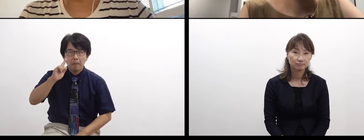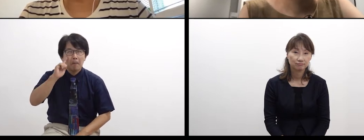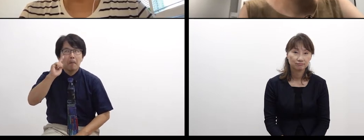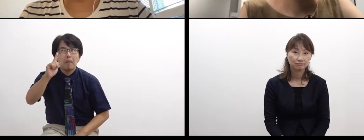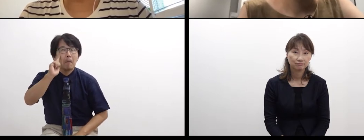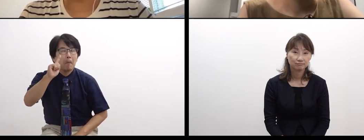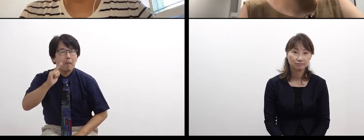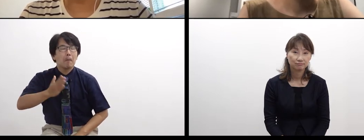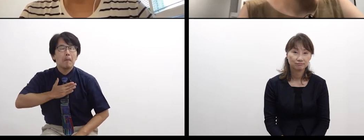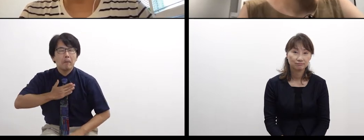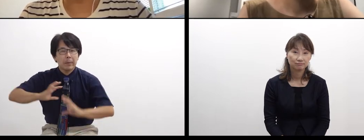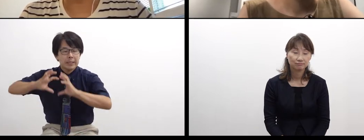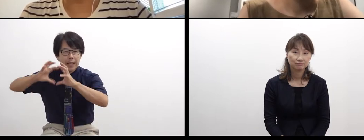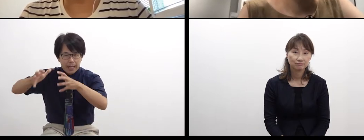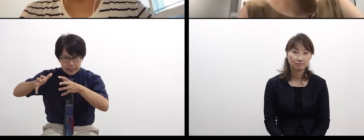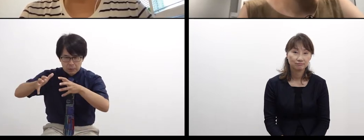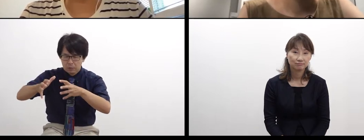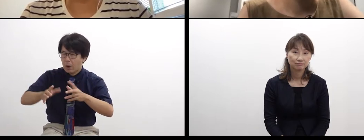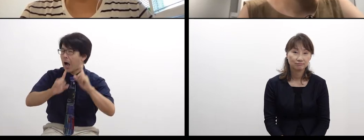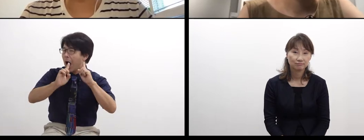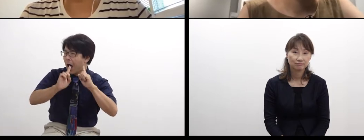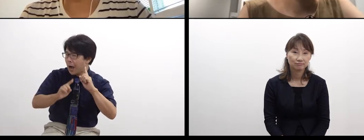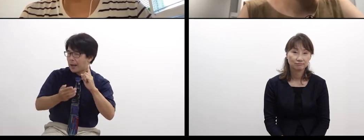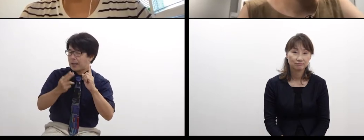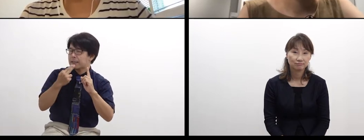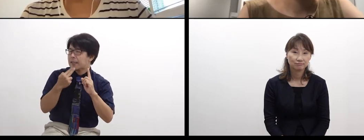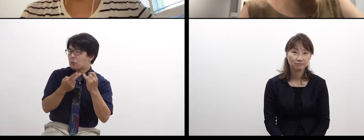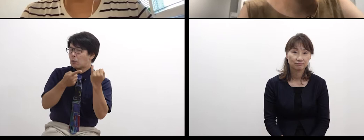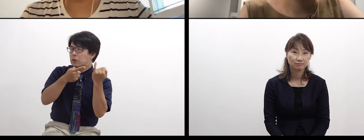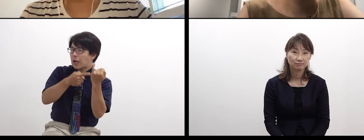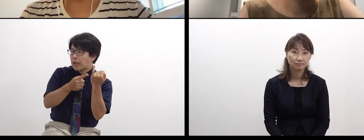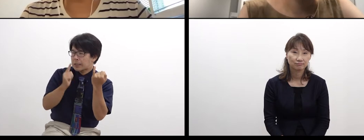while wondering how she can experience